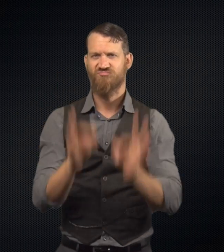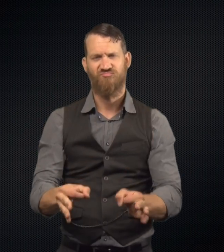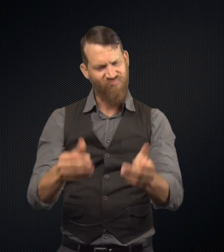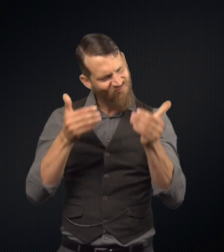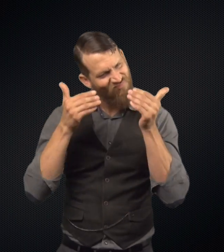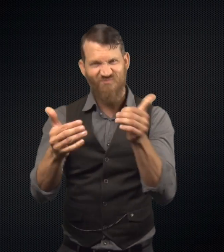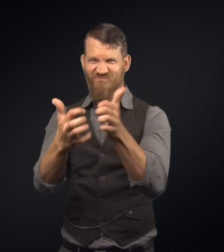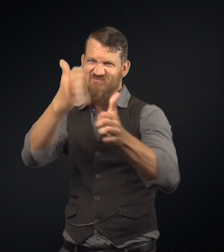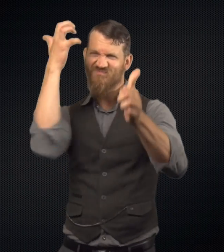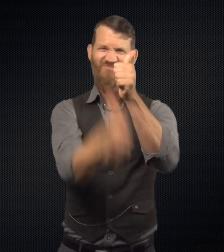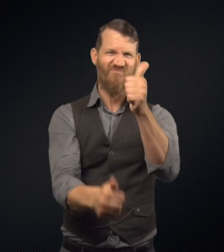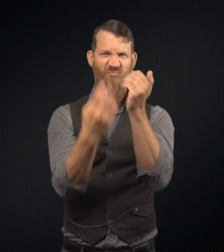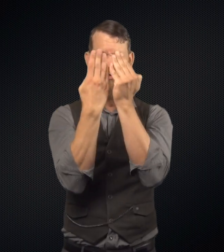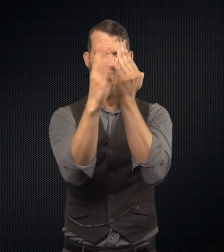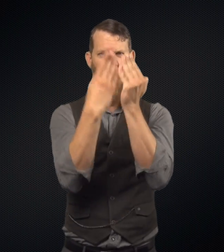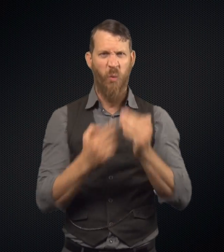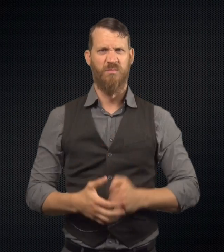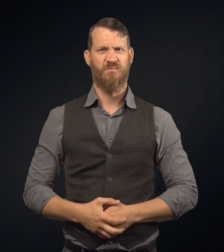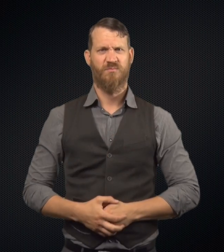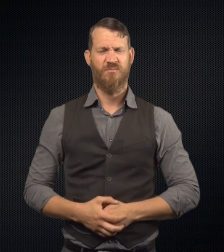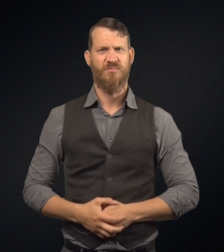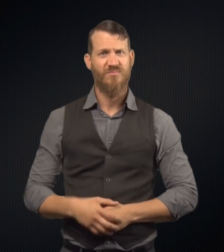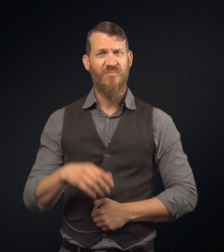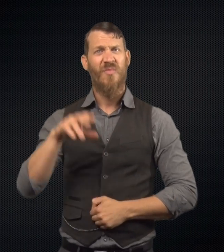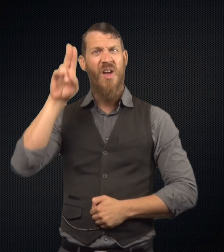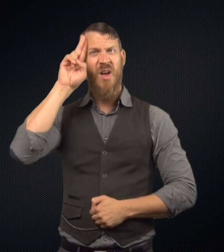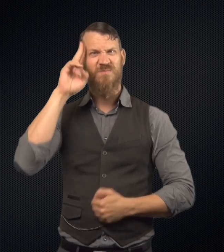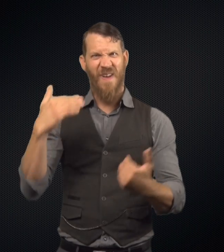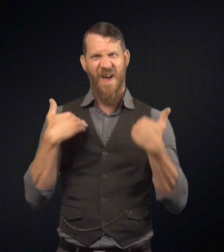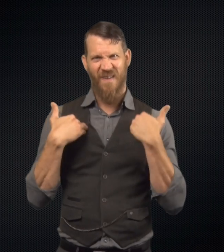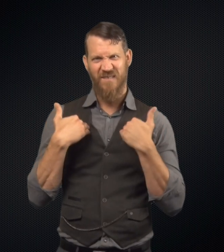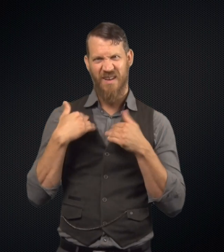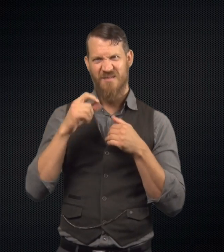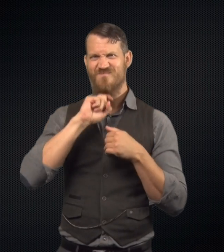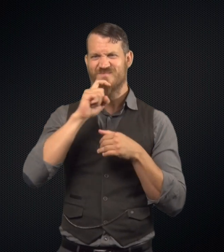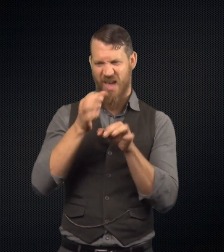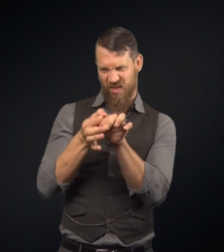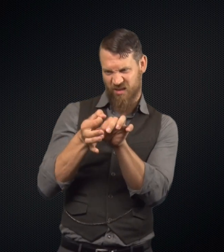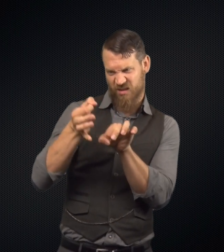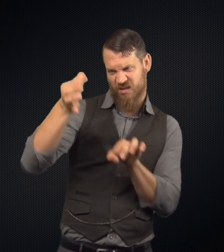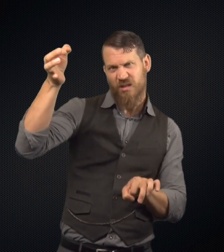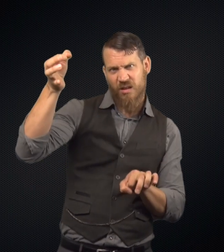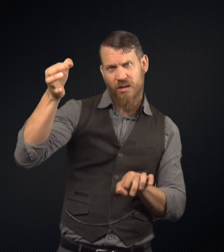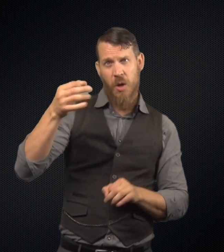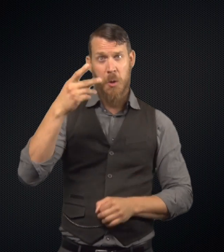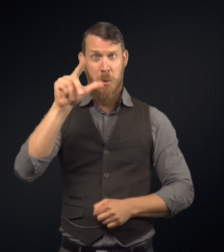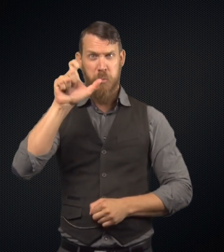They decide to go ahead and break down the door. Mr. Utterson has a metal rod.